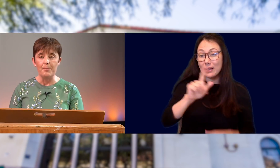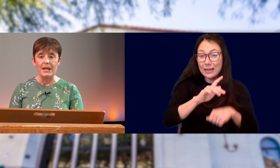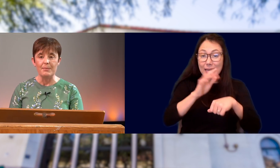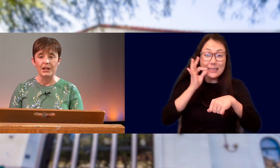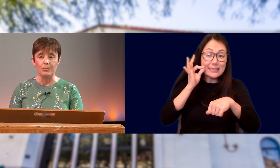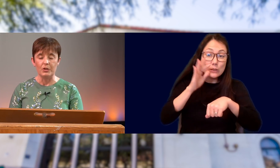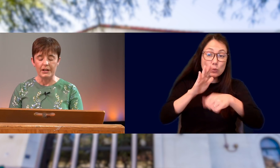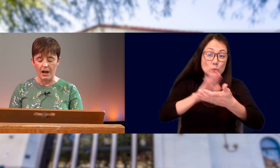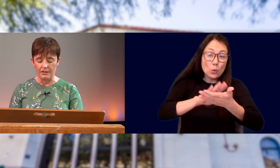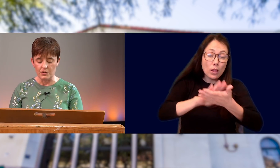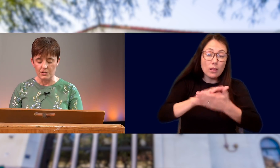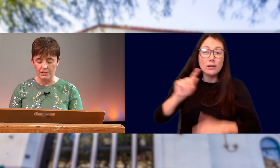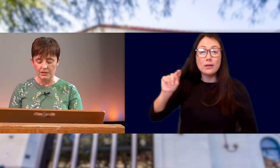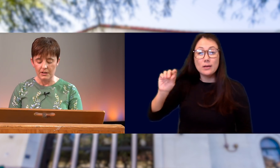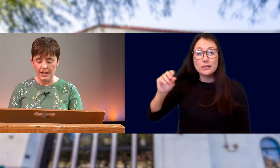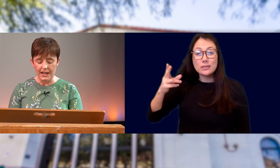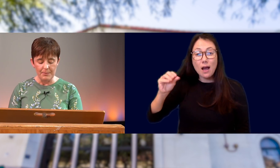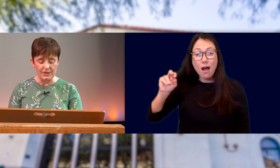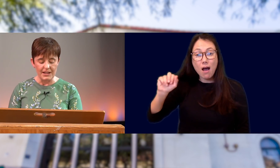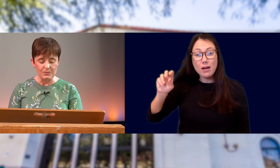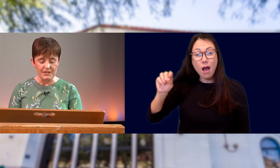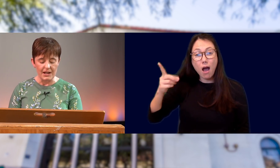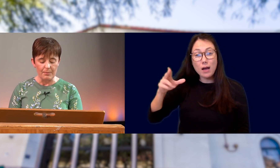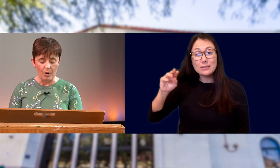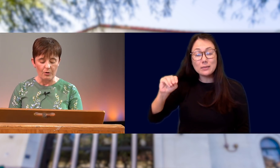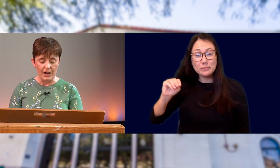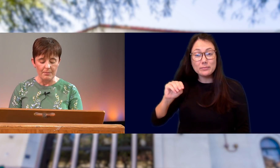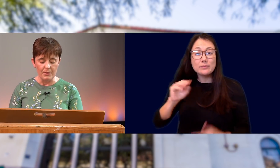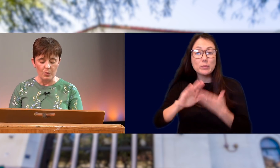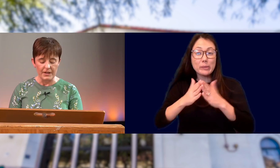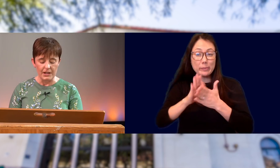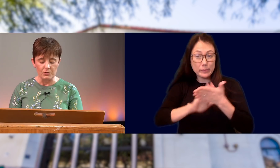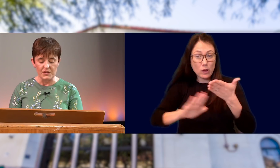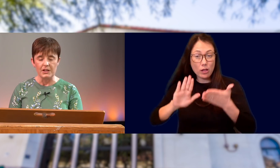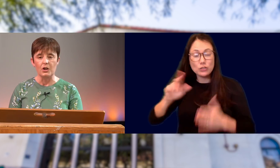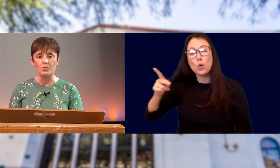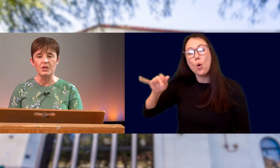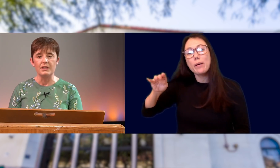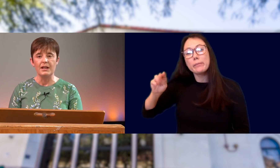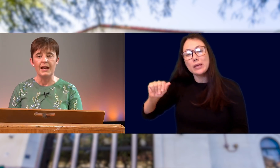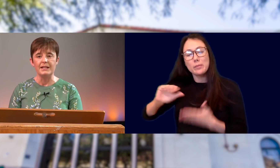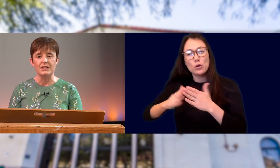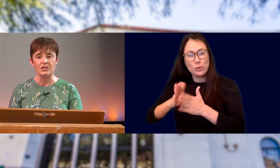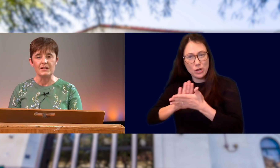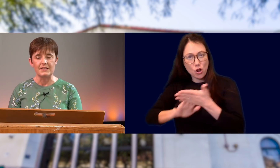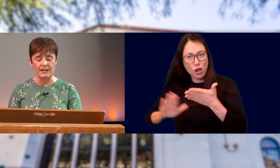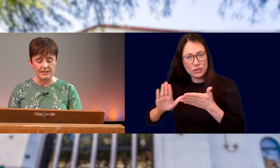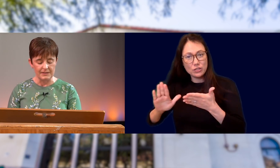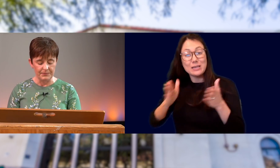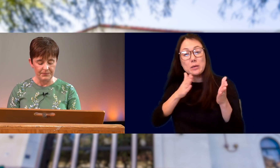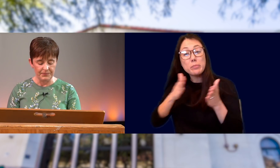AND PIMA COMMUNITY COLLEGE. HE PLANS TO ATTEND A PROGRAM WITH AN INTEREST IN COACHING AND INDIGENOUS STUDIES.